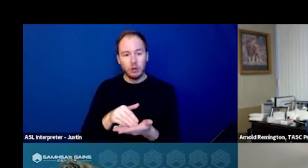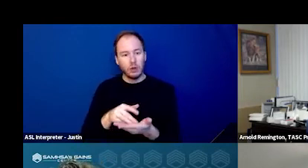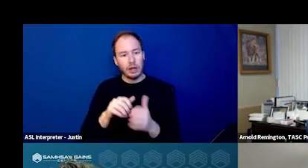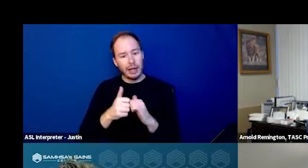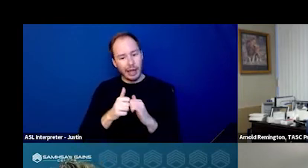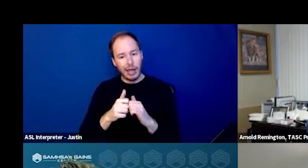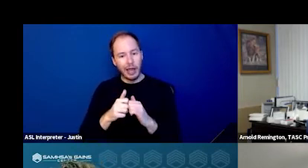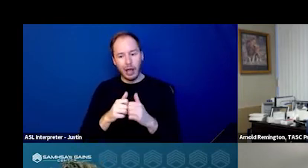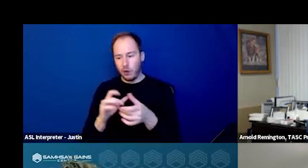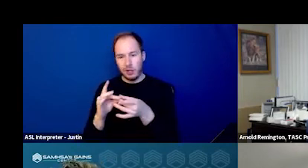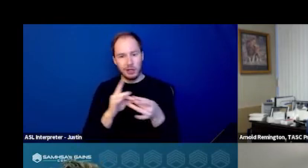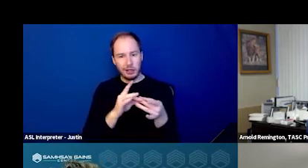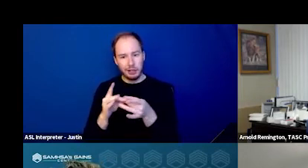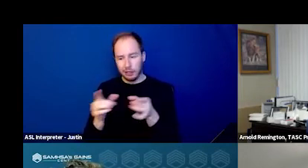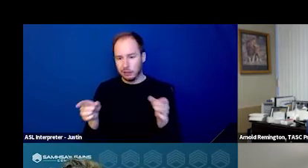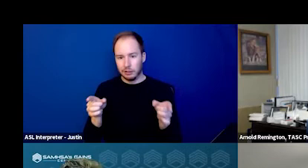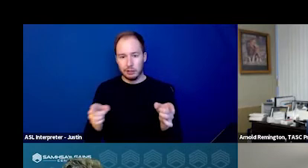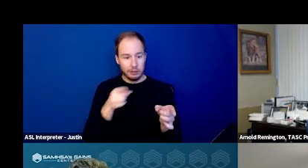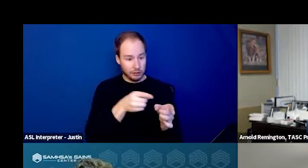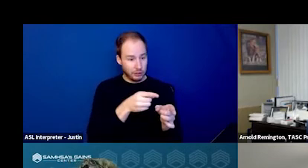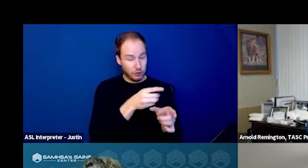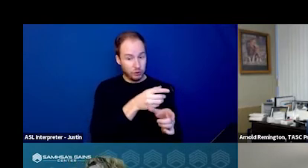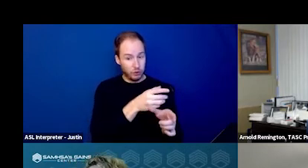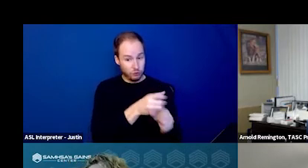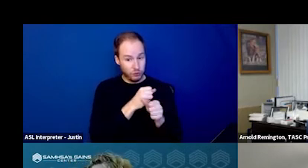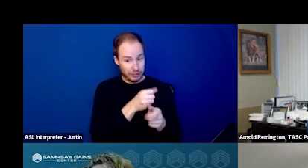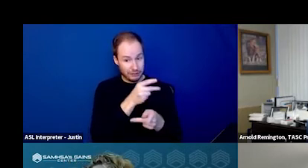individuals from receiving care in our Crisis Care Center